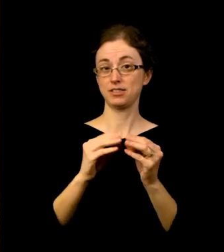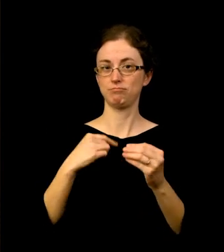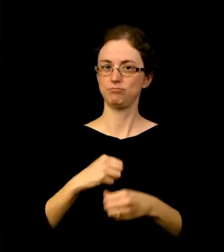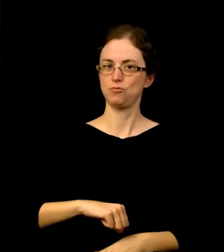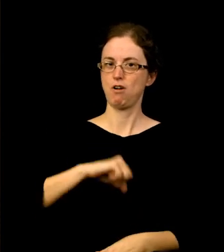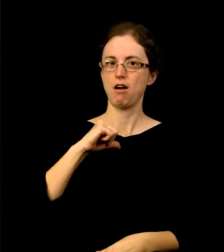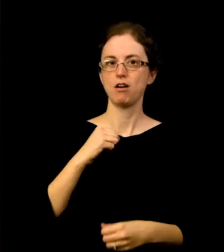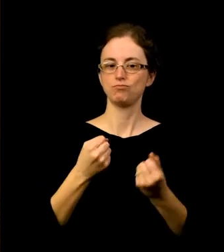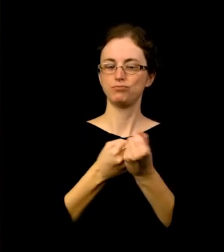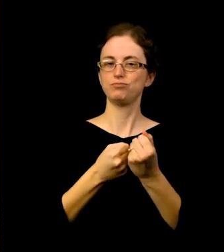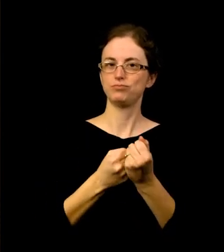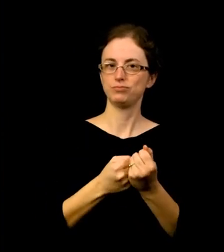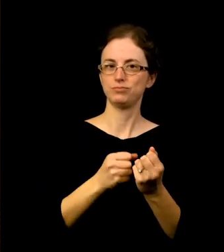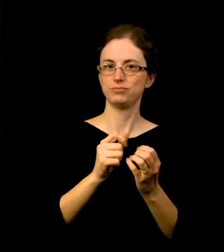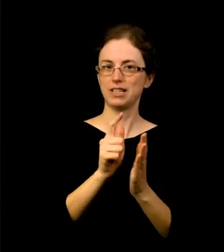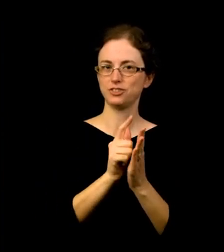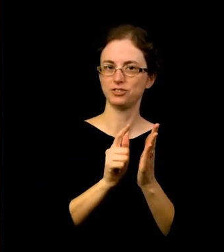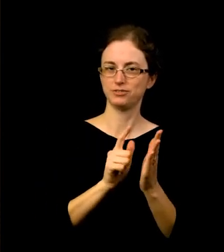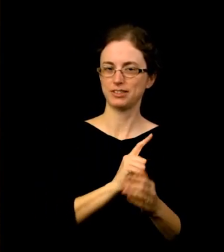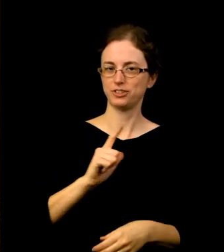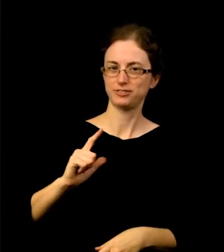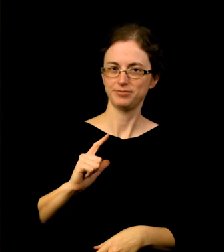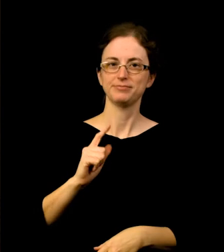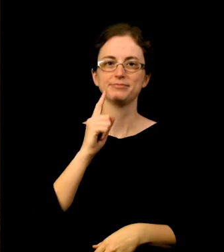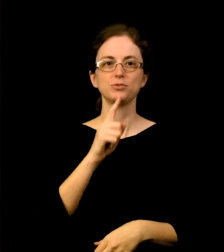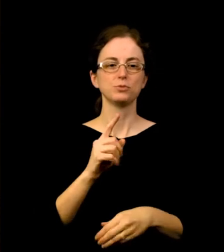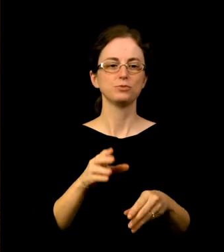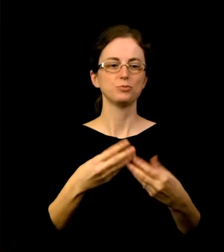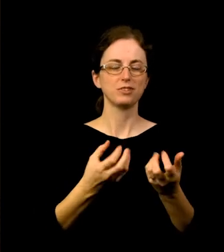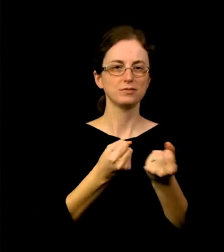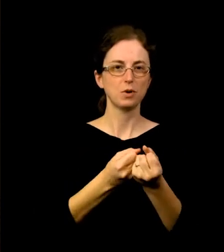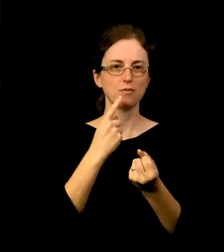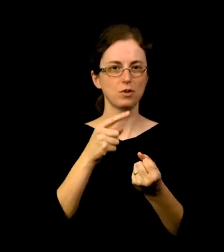The work the Museum was able to do this past year from my estimation, was frankly remarkable.